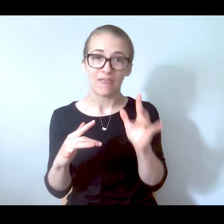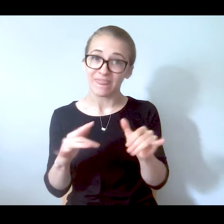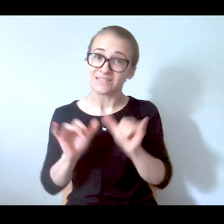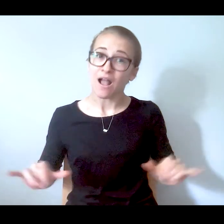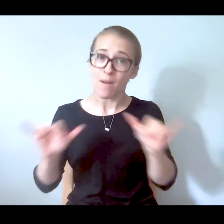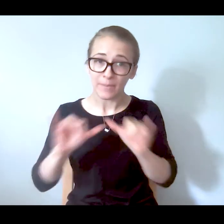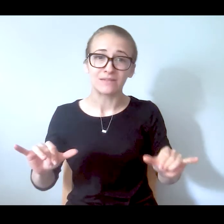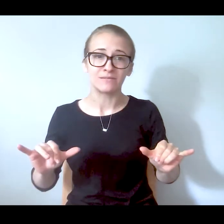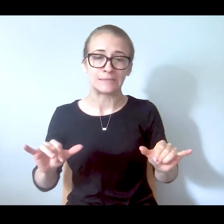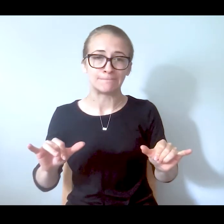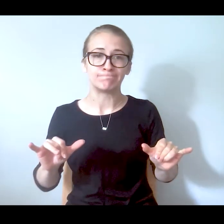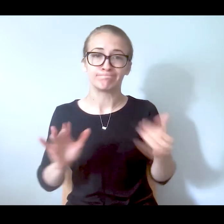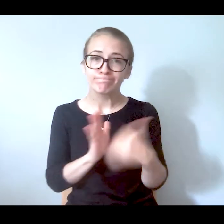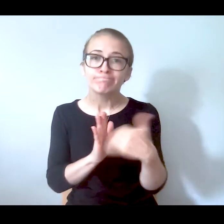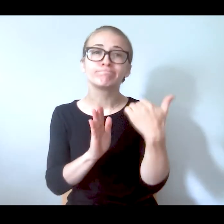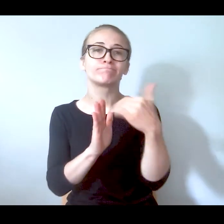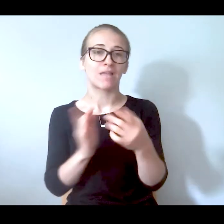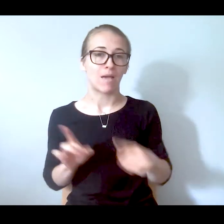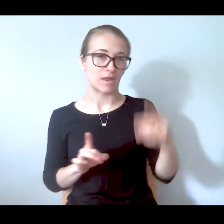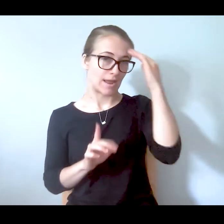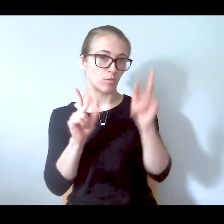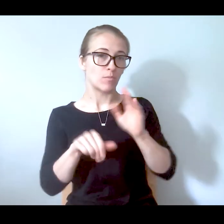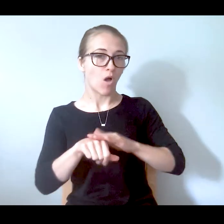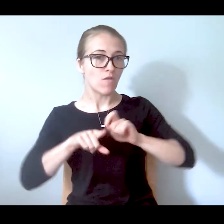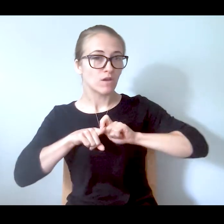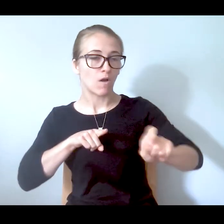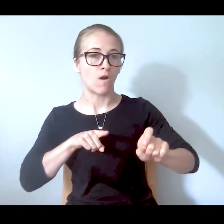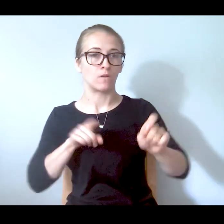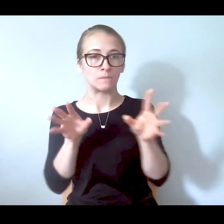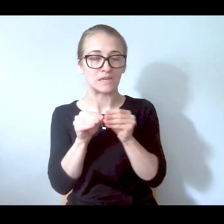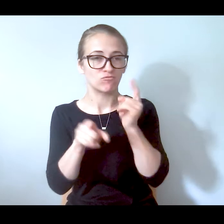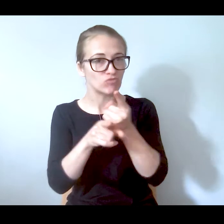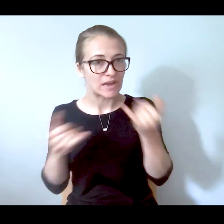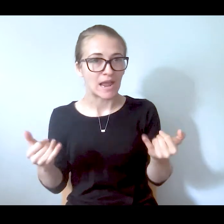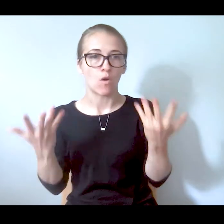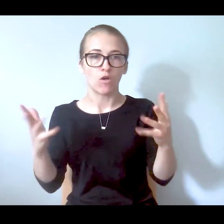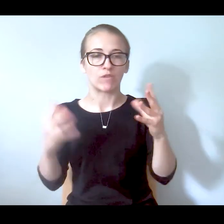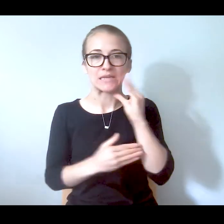not uncommon. I know people on this call right now who have been responded to by the police. And one